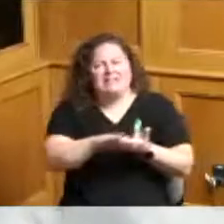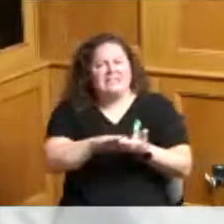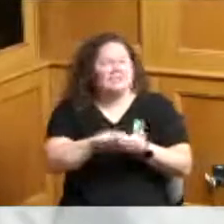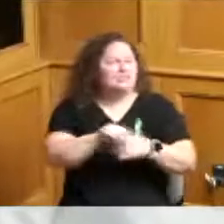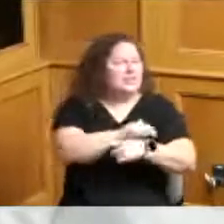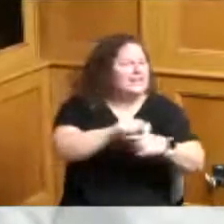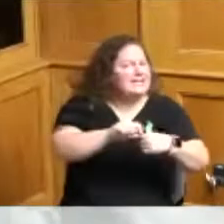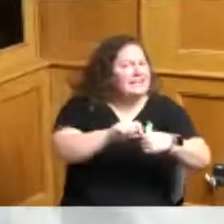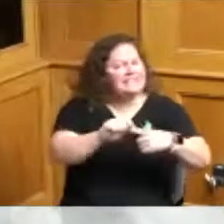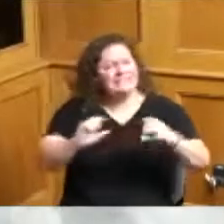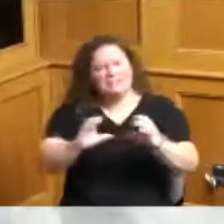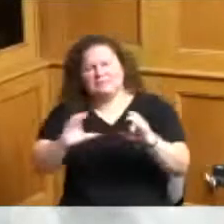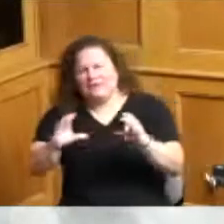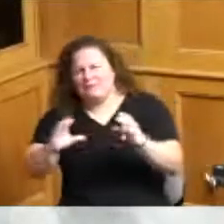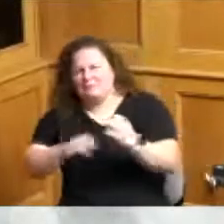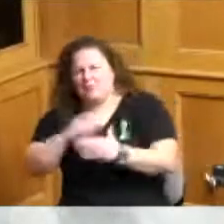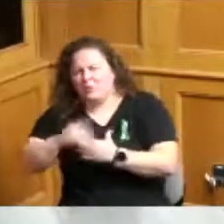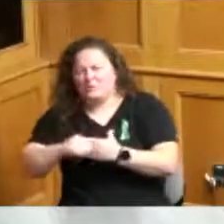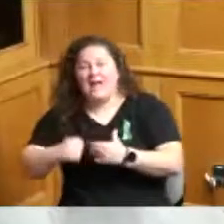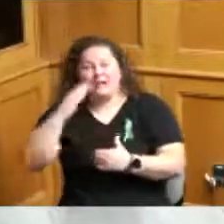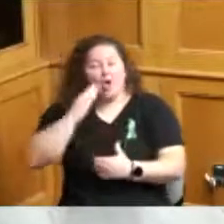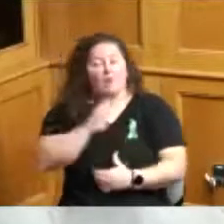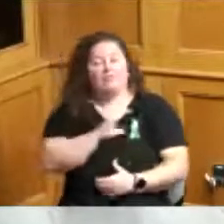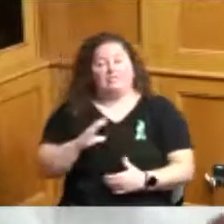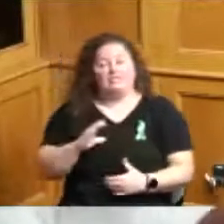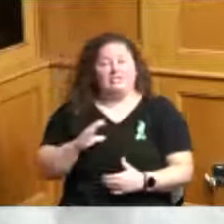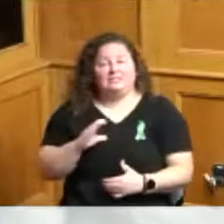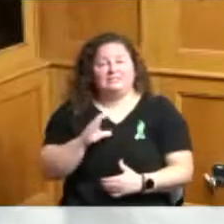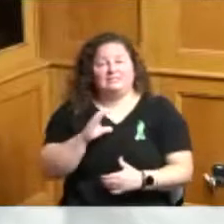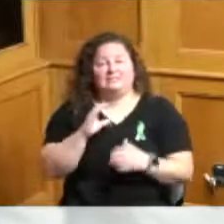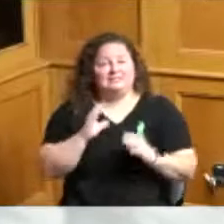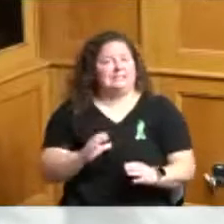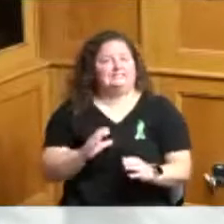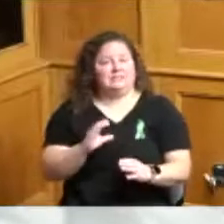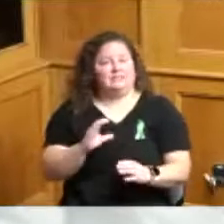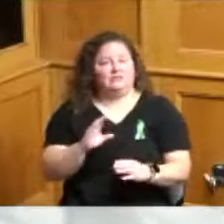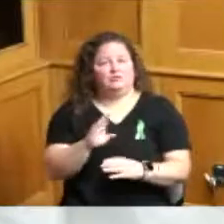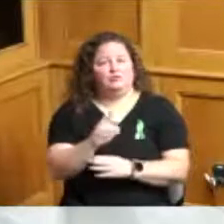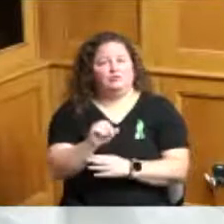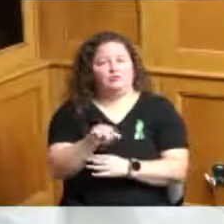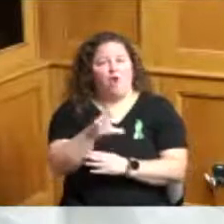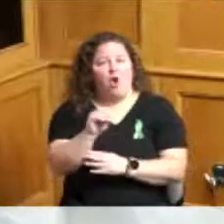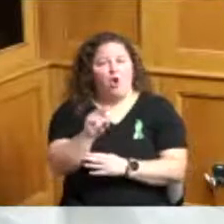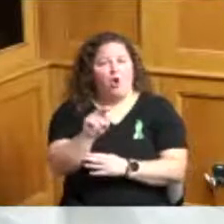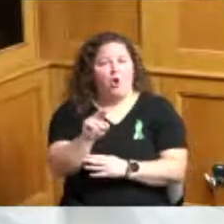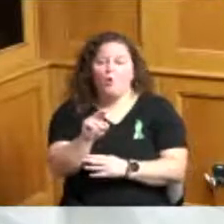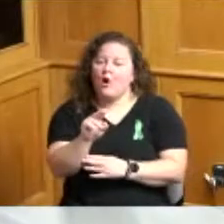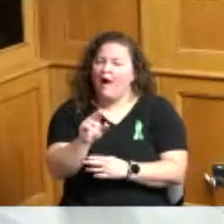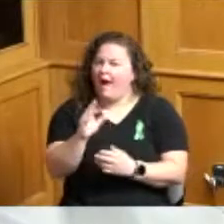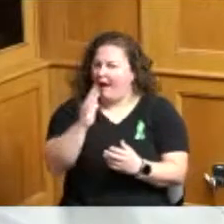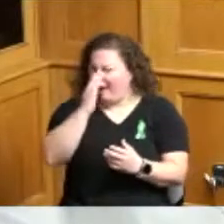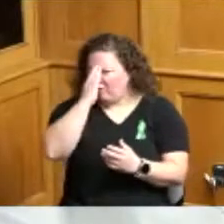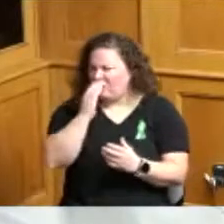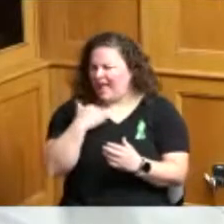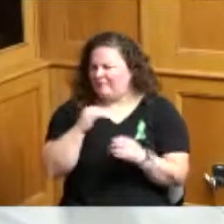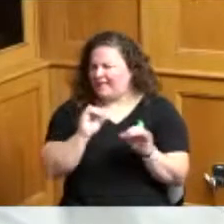convention and visitors bureau just have they have a program similar I'm not sure if it's the same